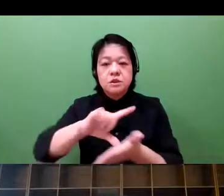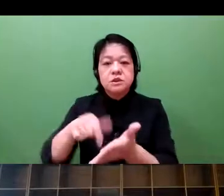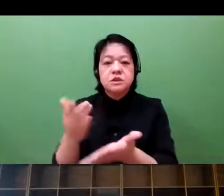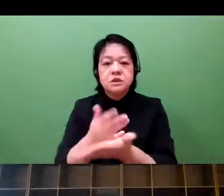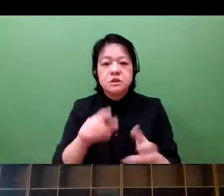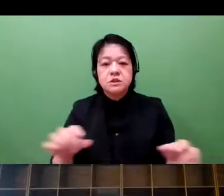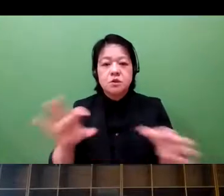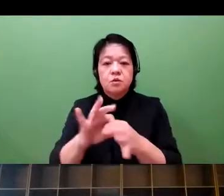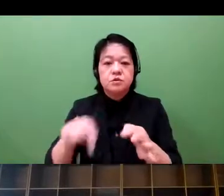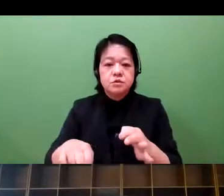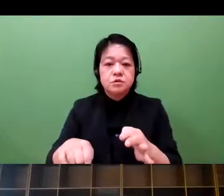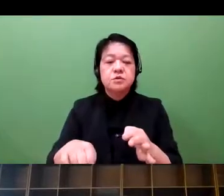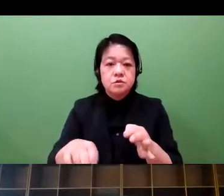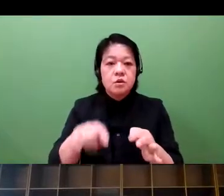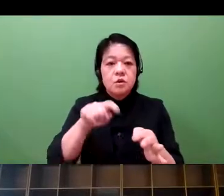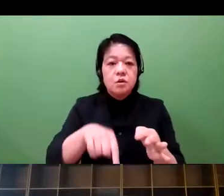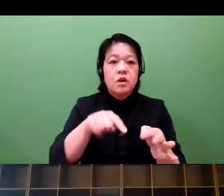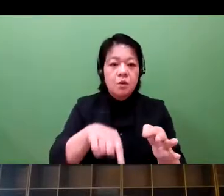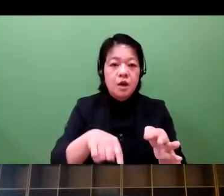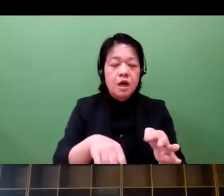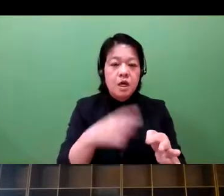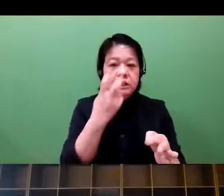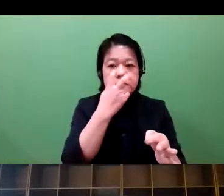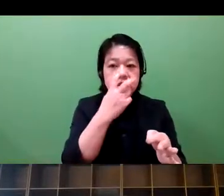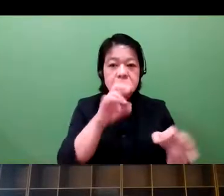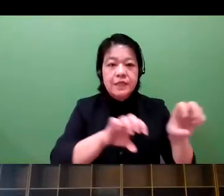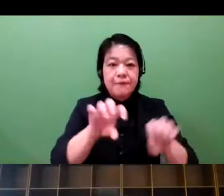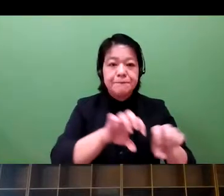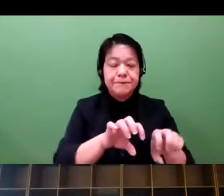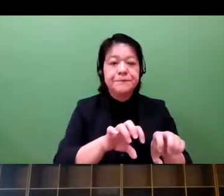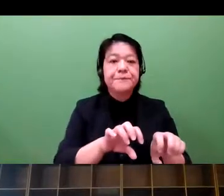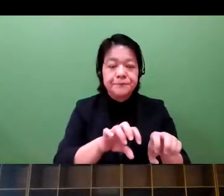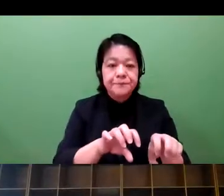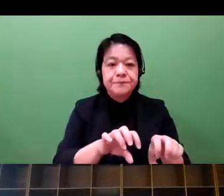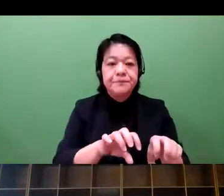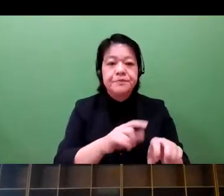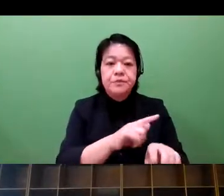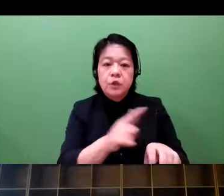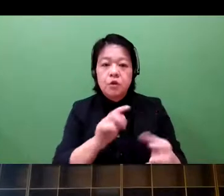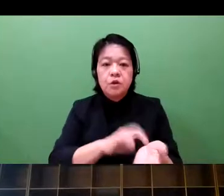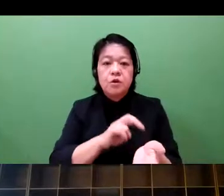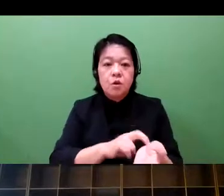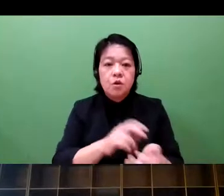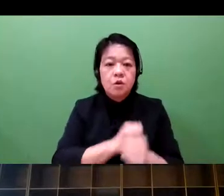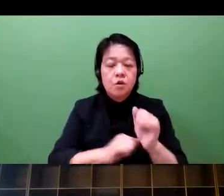toward community of consumers. Clinical test is not an exception.